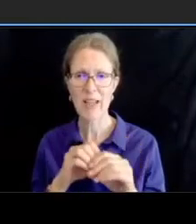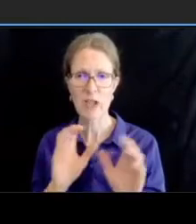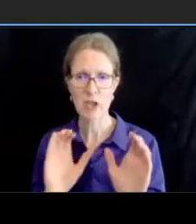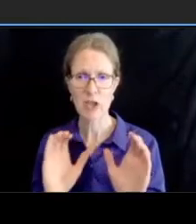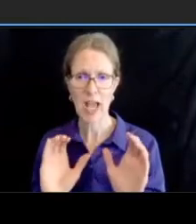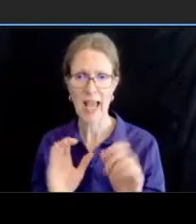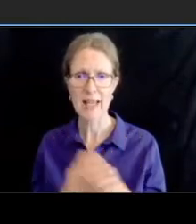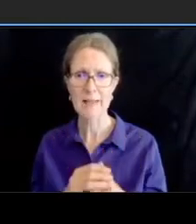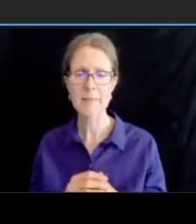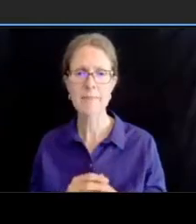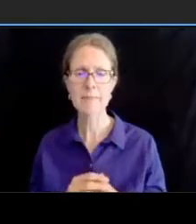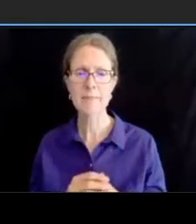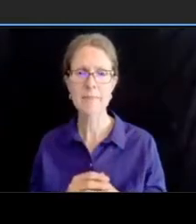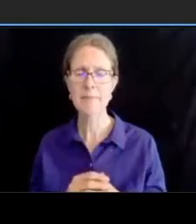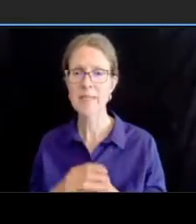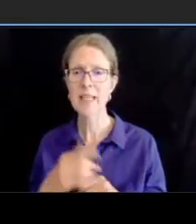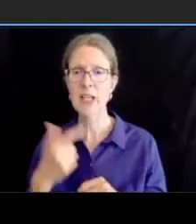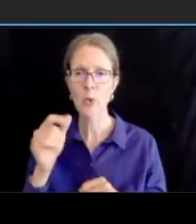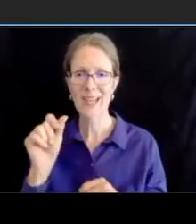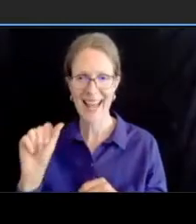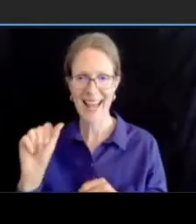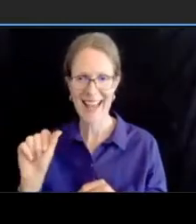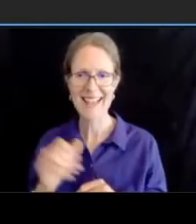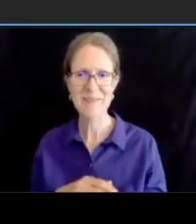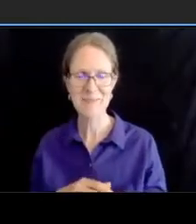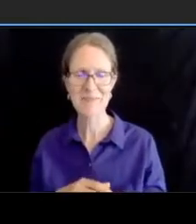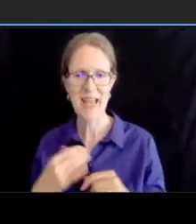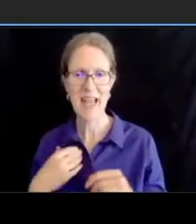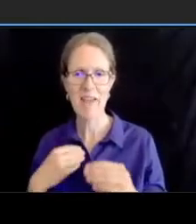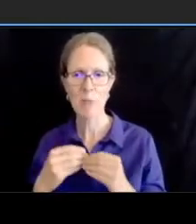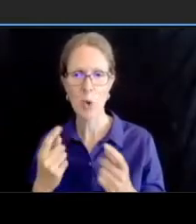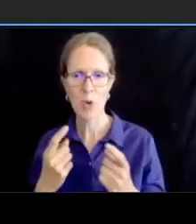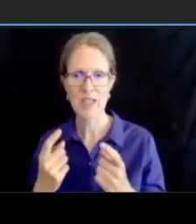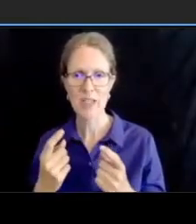um amy let can we unmute amy so that she can ask her question